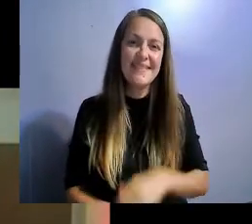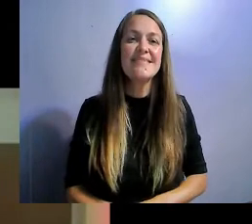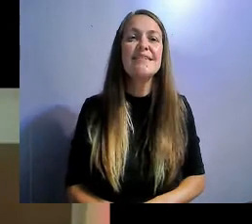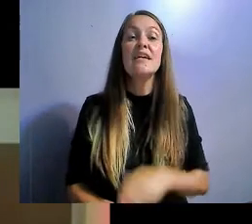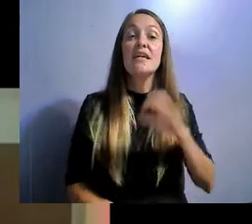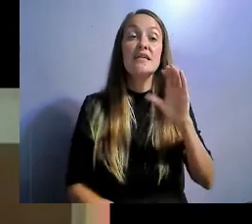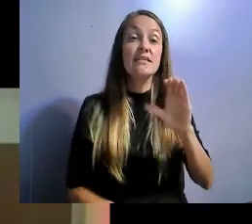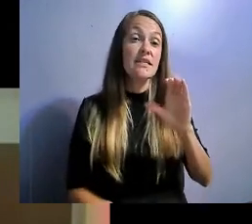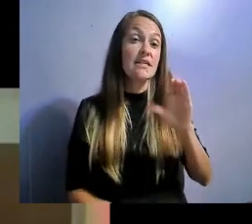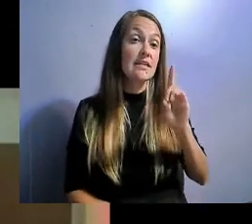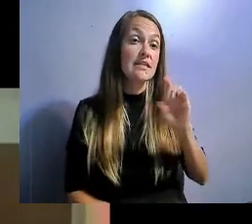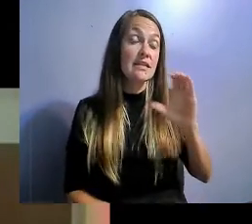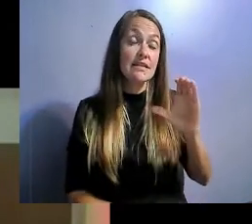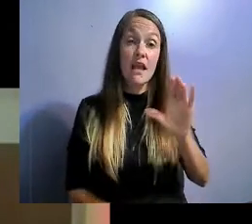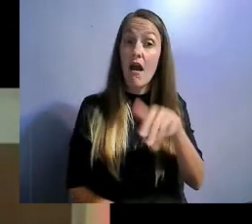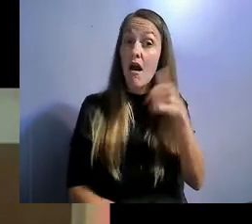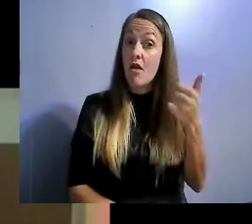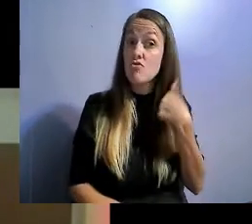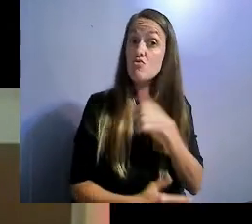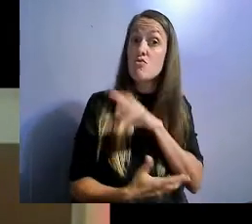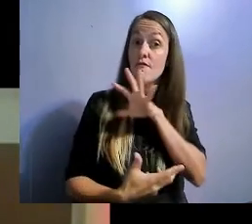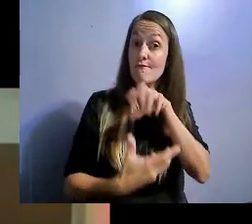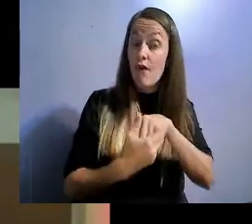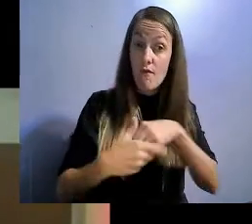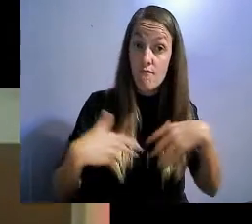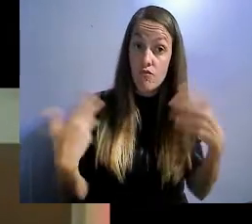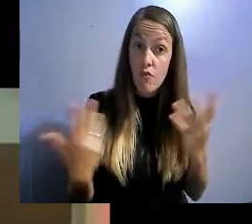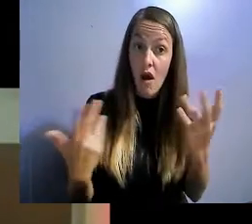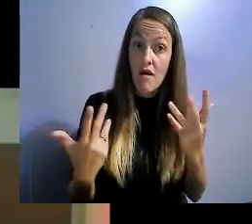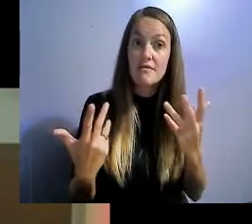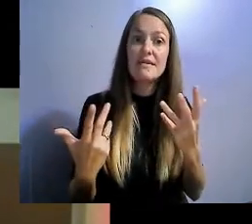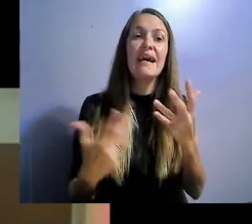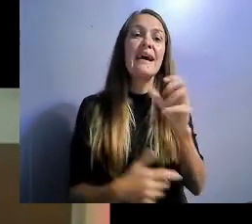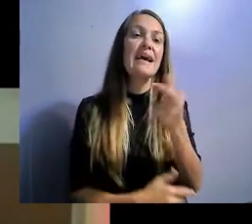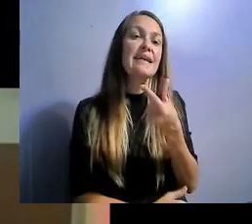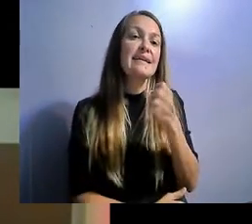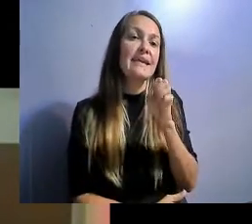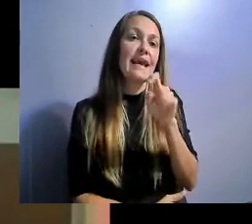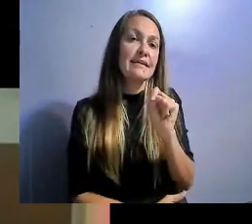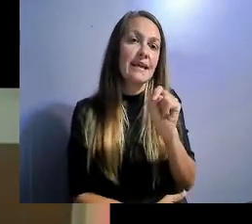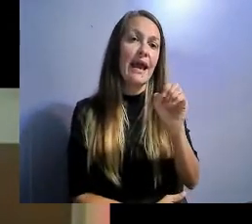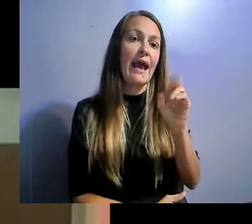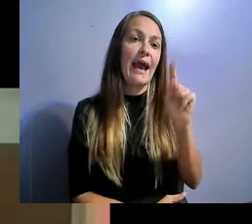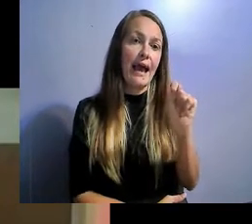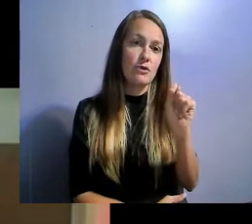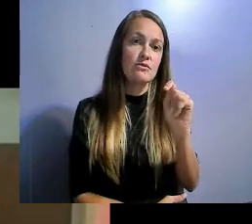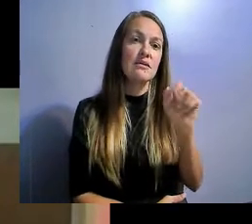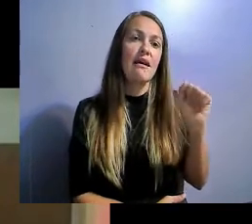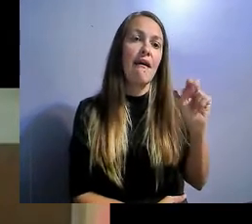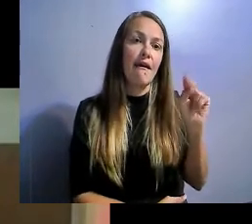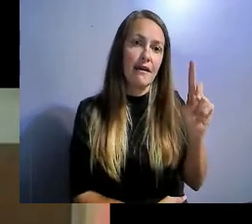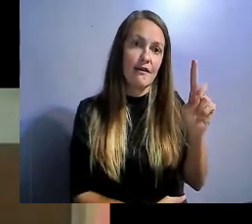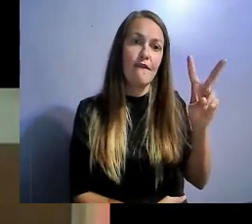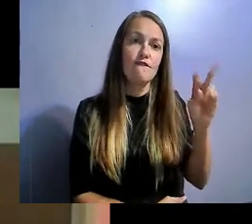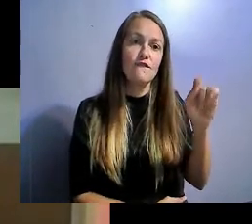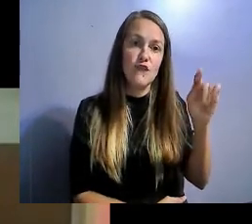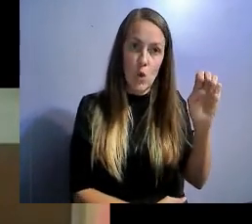get out to vote campaign. As a person with a disability, as one person,